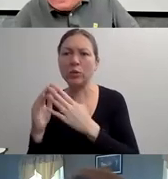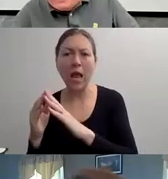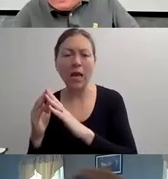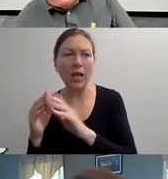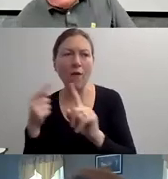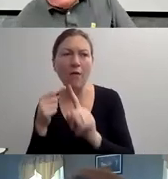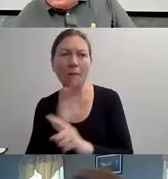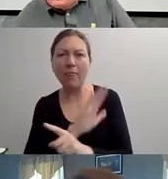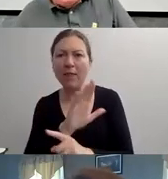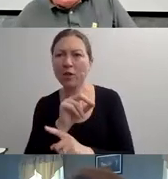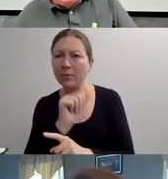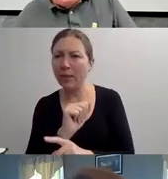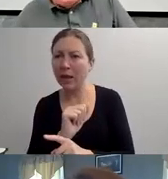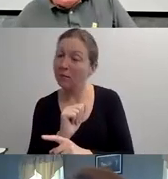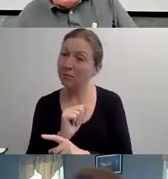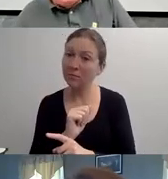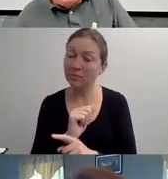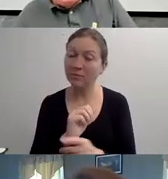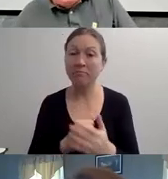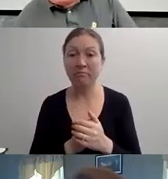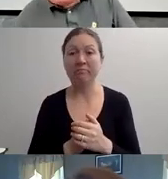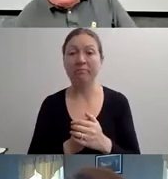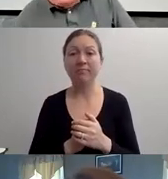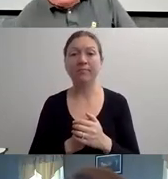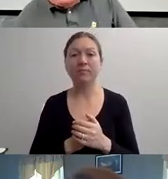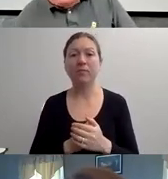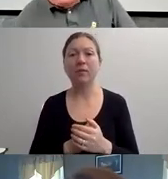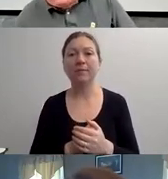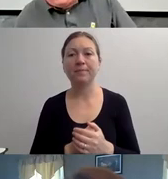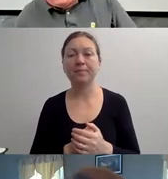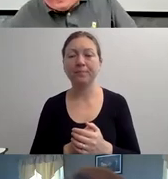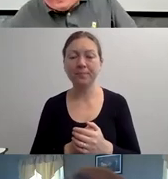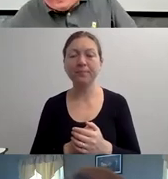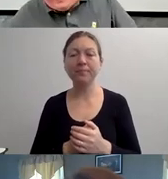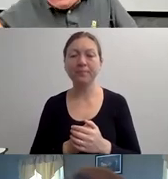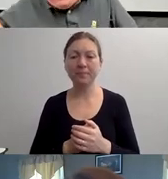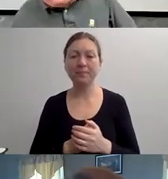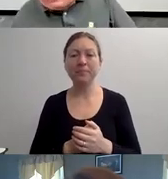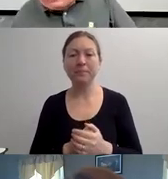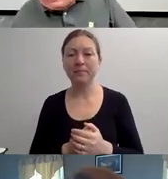YOU KNOW, AND I LOVE LIFE AND EVERYTHING AND EVERYBODY IS ALL HAPPY AND CRAP LIKE THAT."